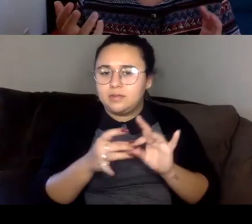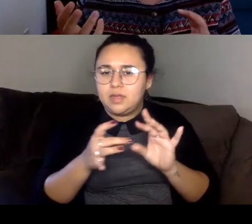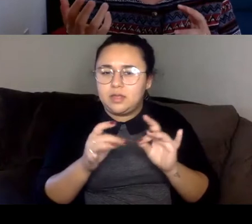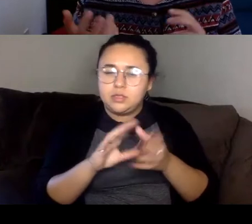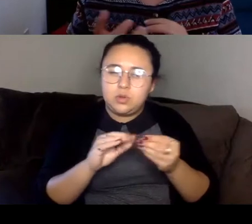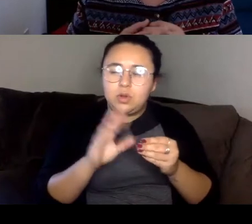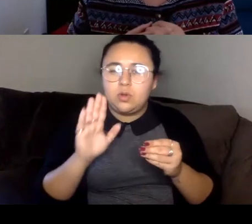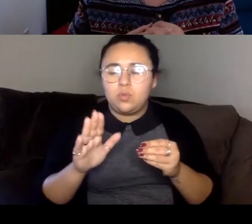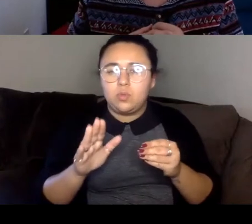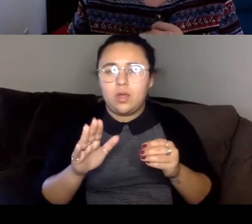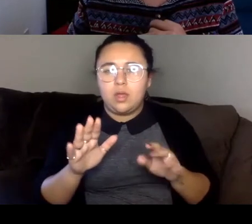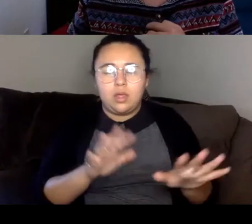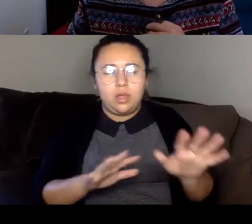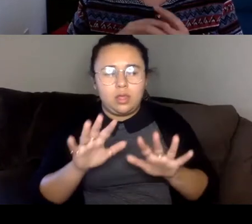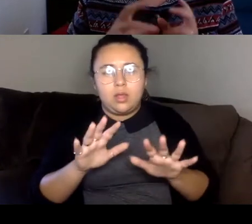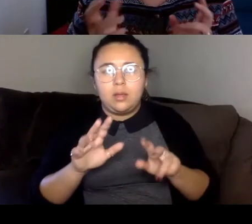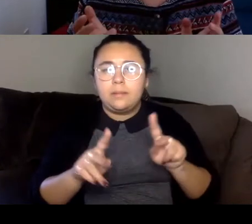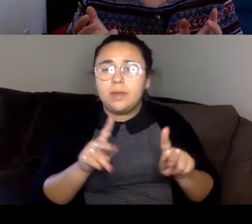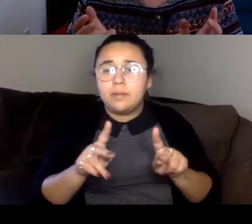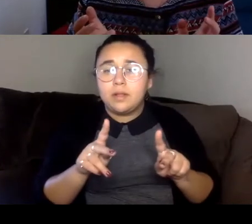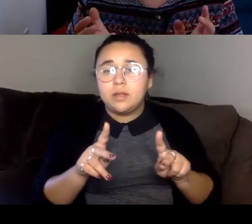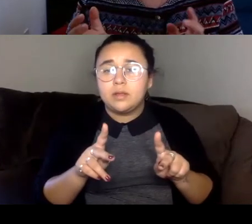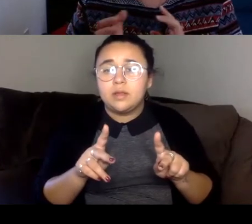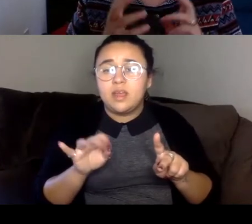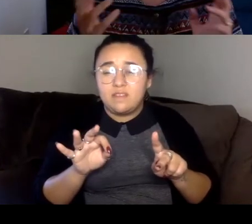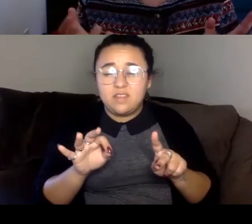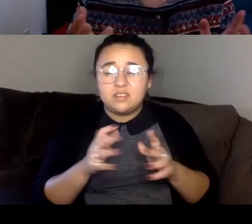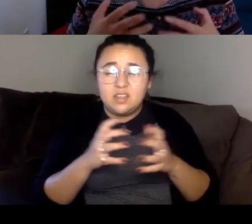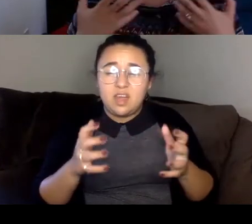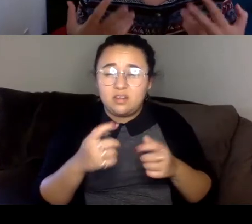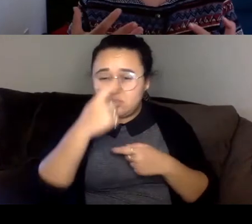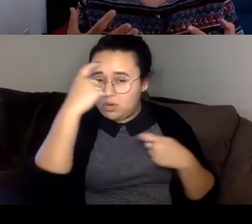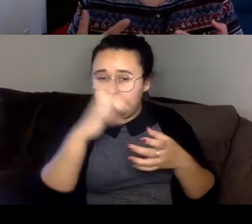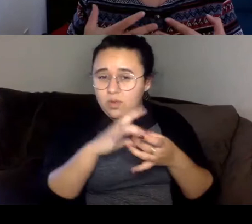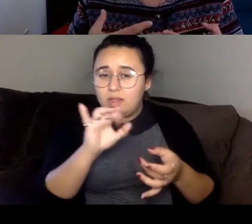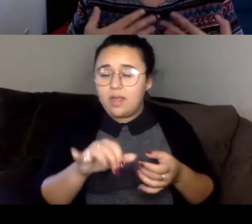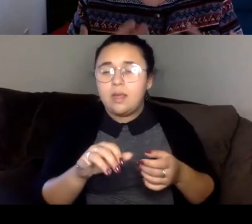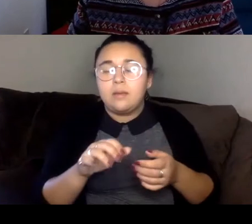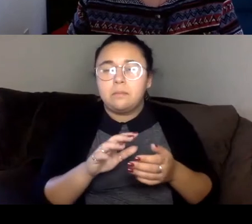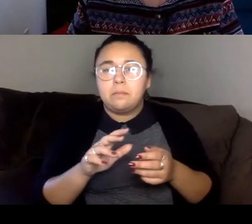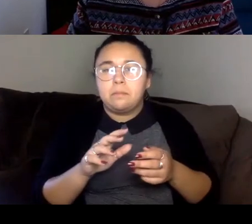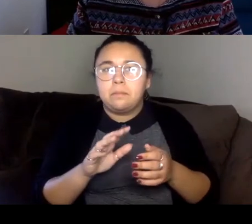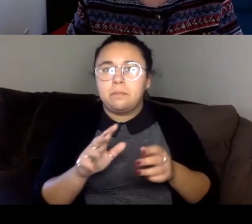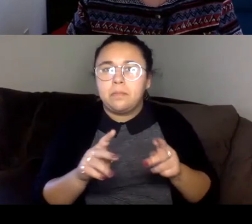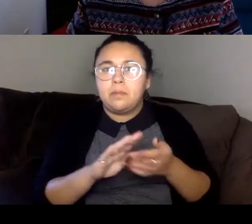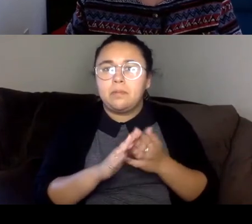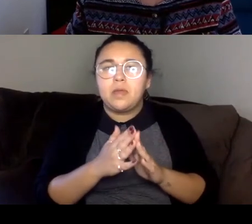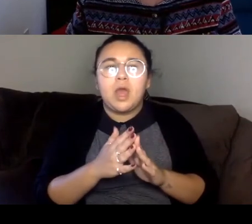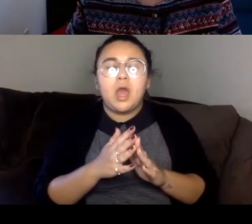large scale trauma like that there can be a hardening around, you know, people's ability to take in what that really means.